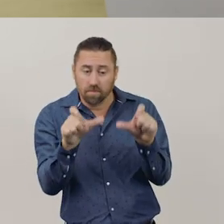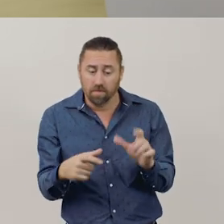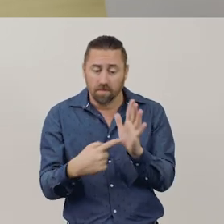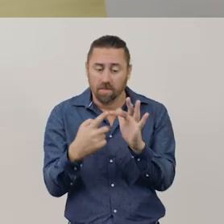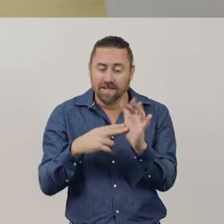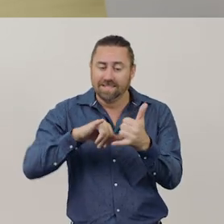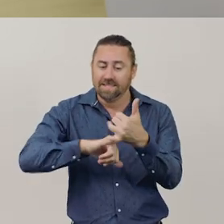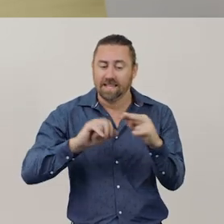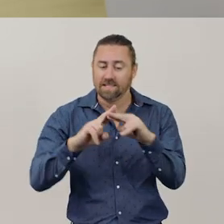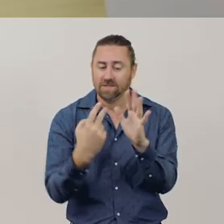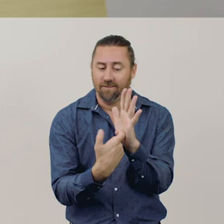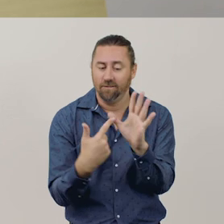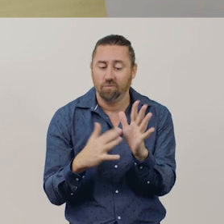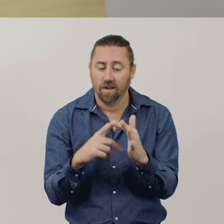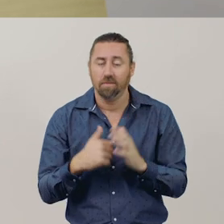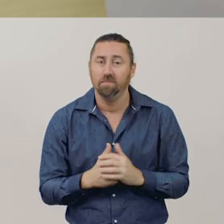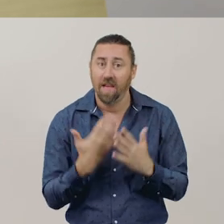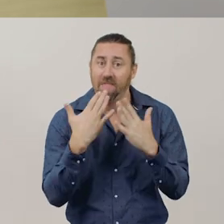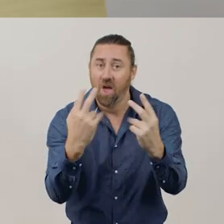Thanks so much for joining me today.